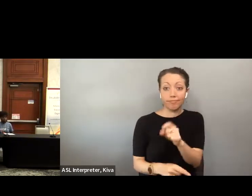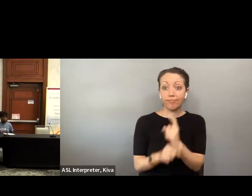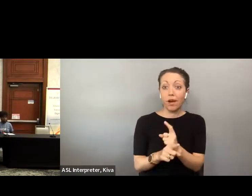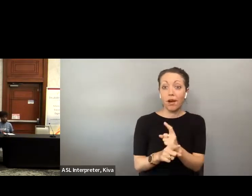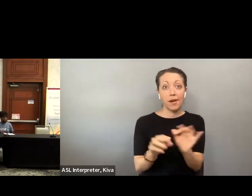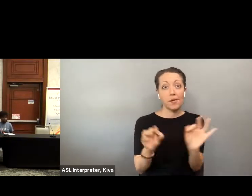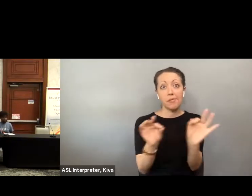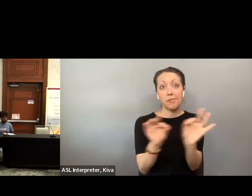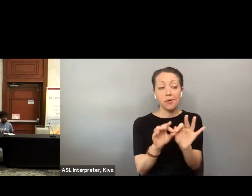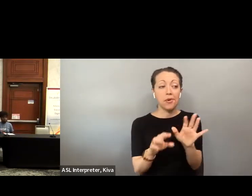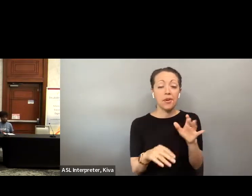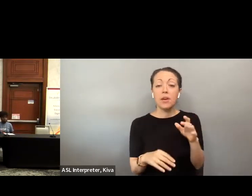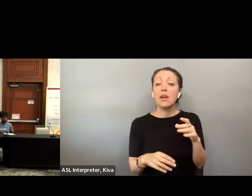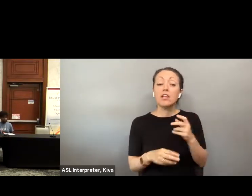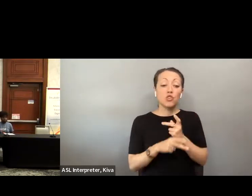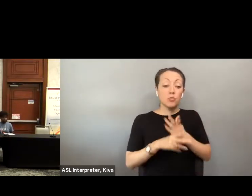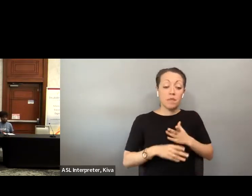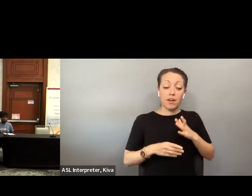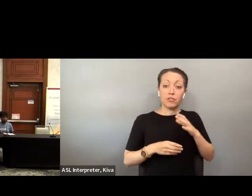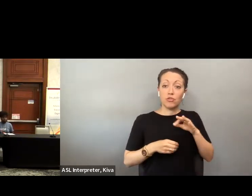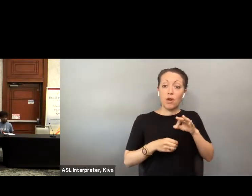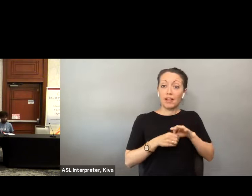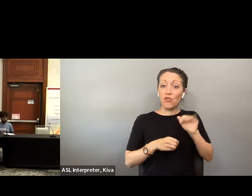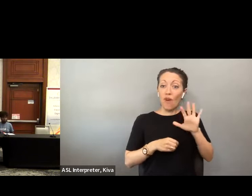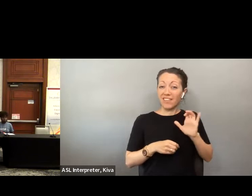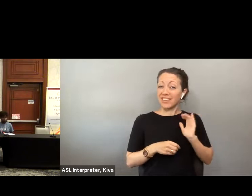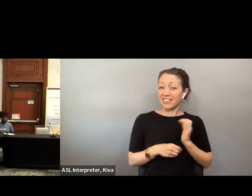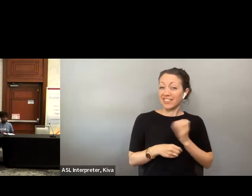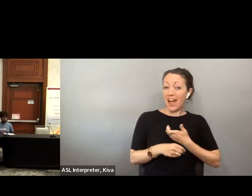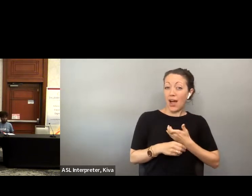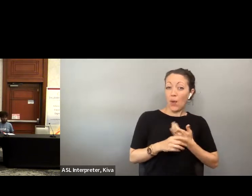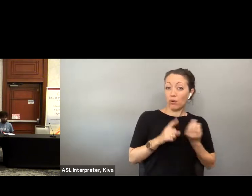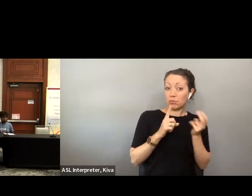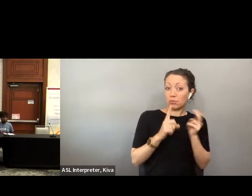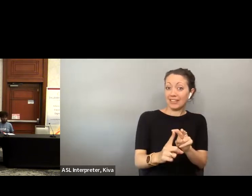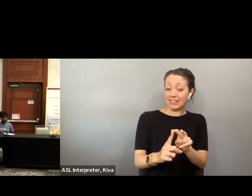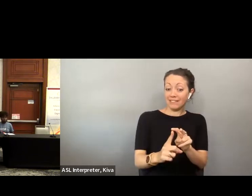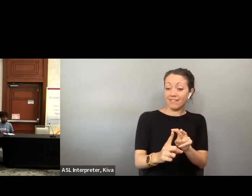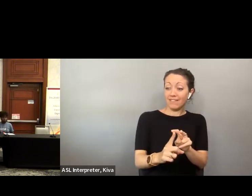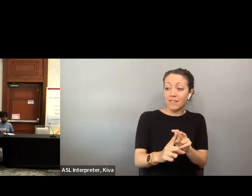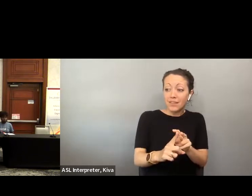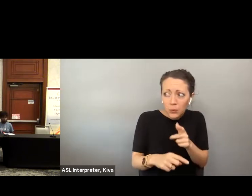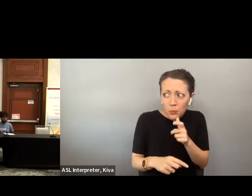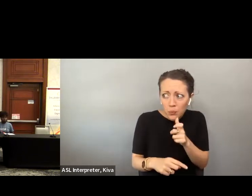I think that's a really really key point from our perspective. need for outreach and I think it's a really key point. From